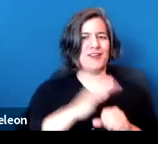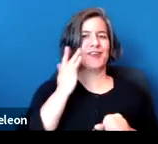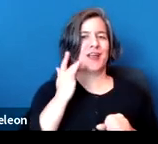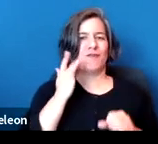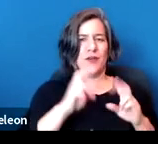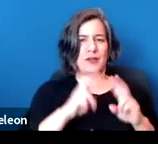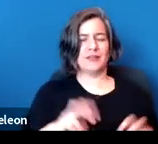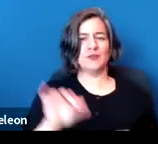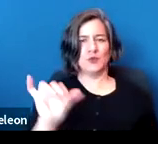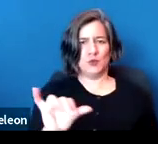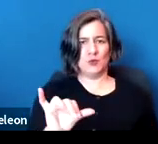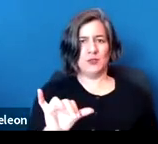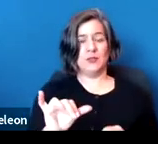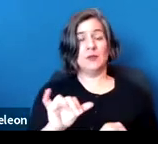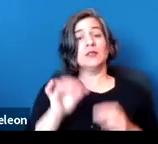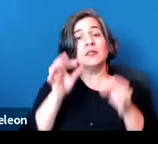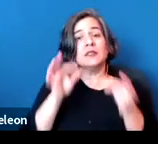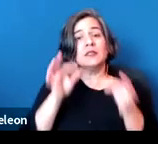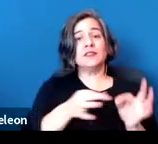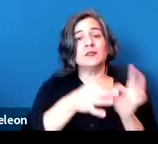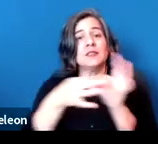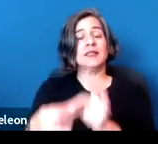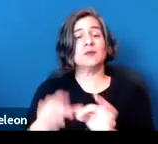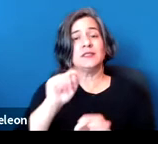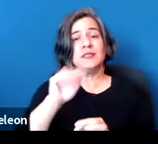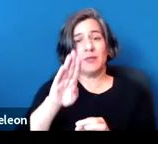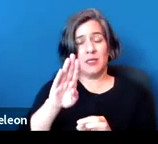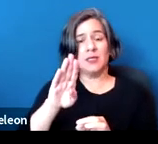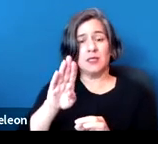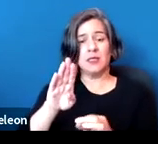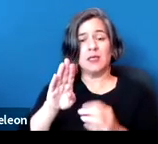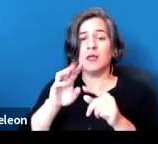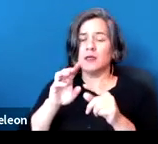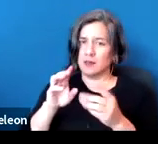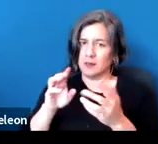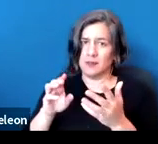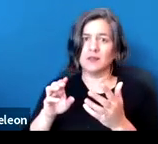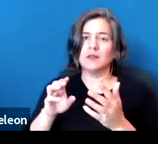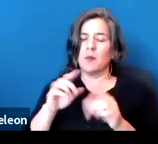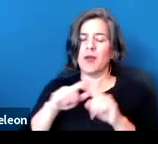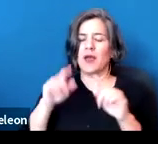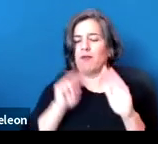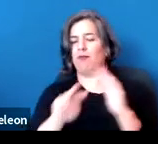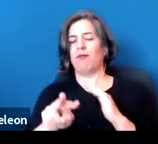While the decision was related to tuberculosis, it was absolutely anticipated to be the decision